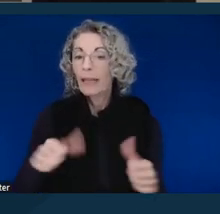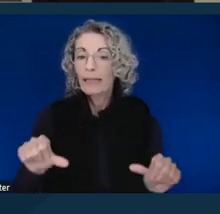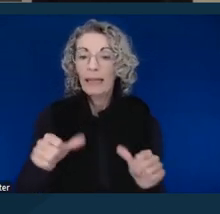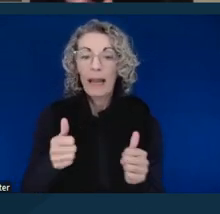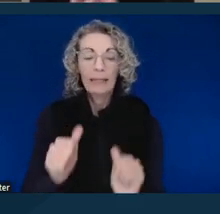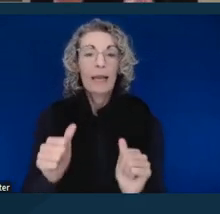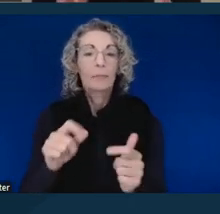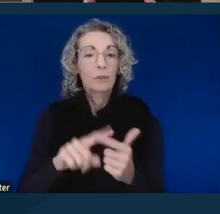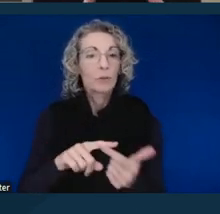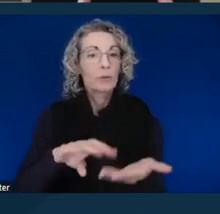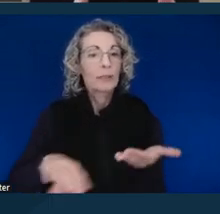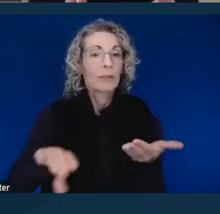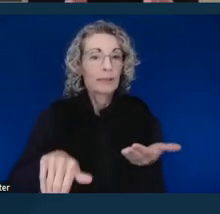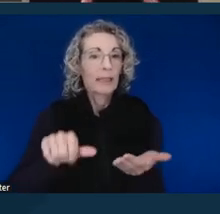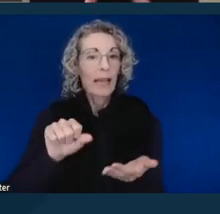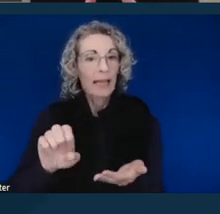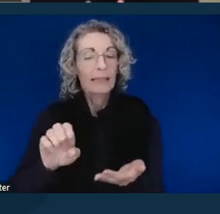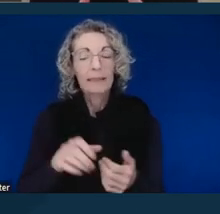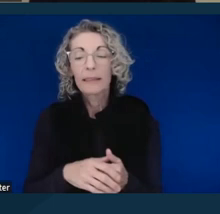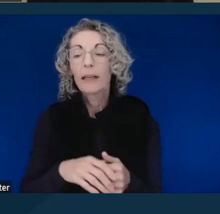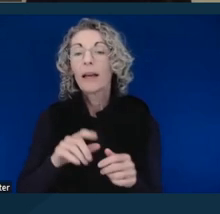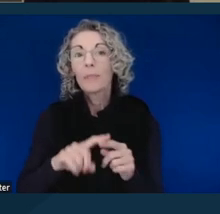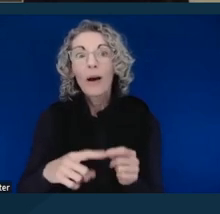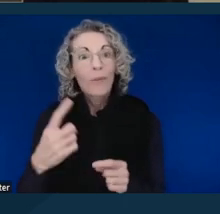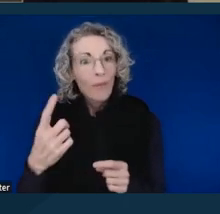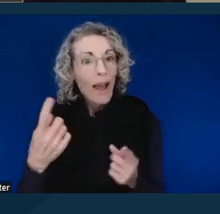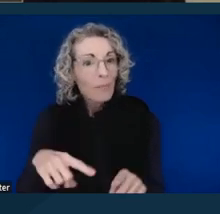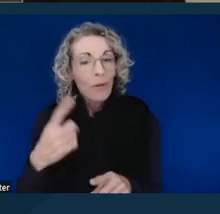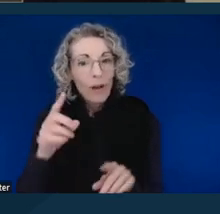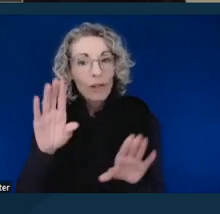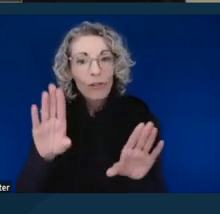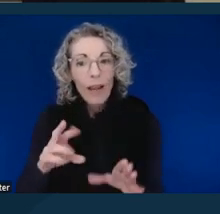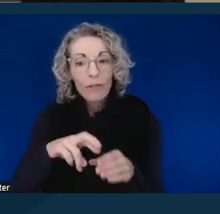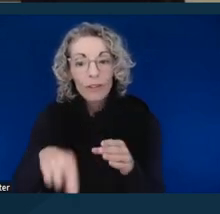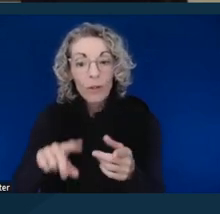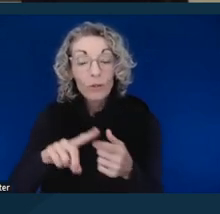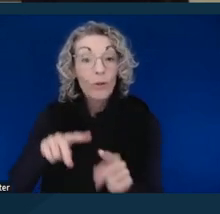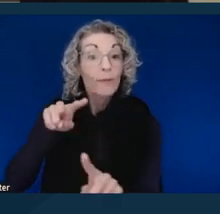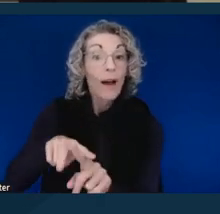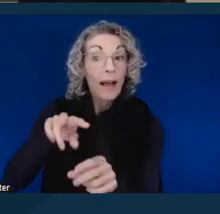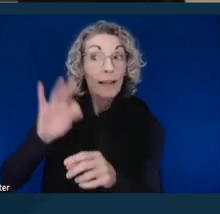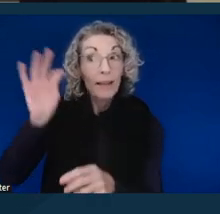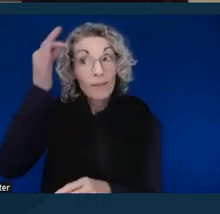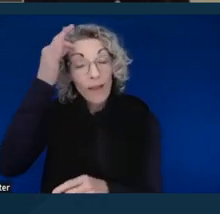But one of the great results of filing in federal court and getting a settlement is that